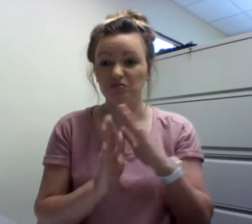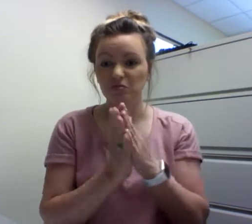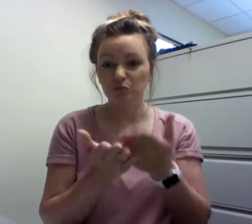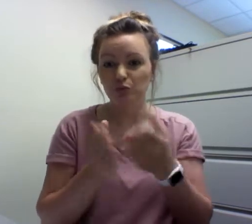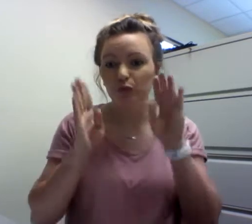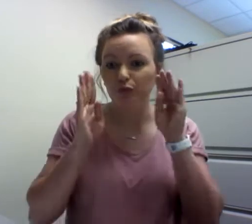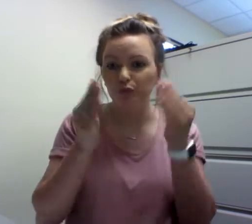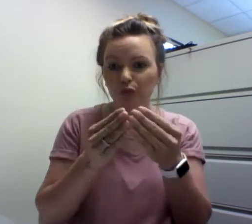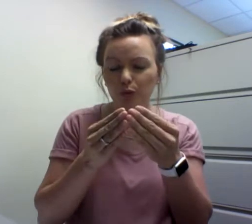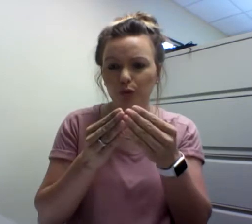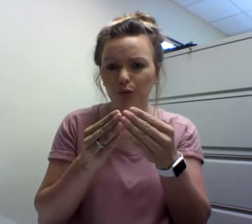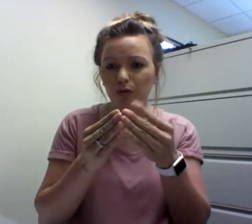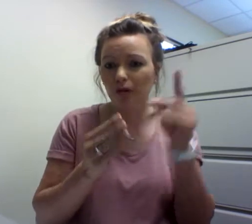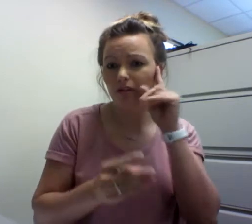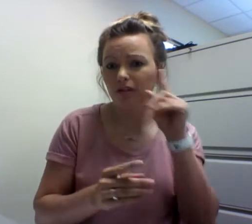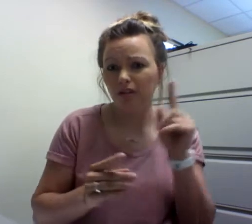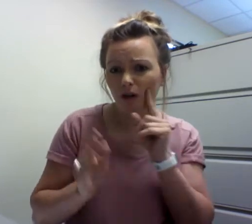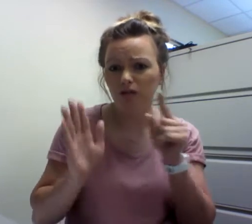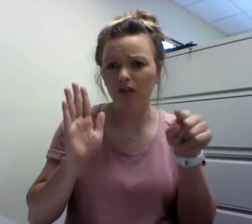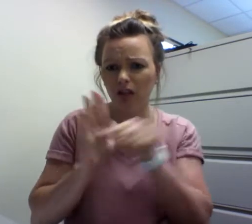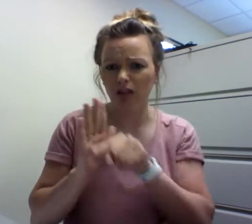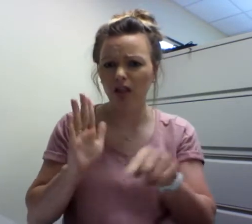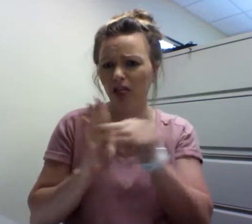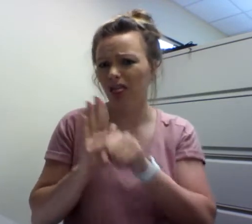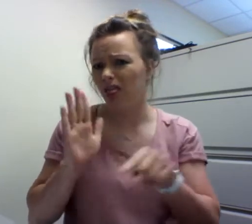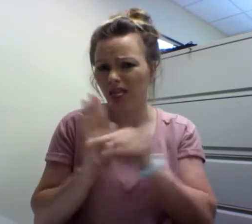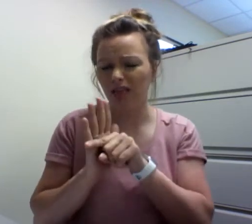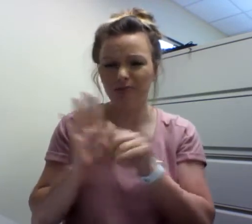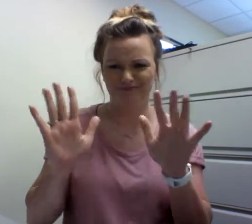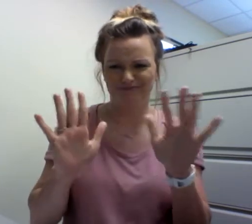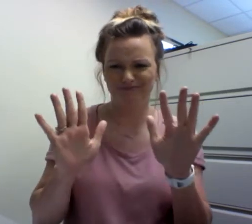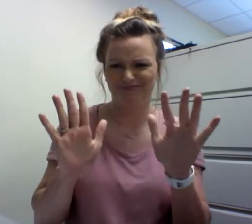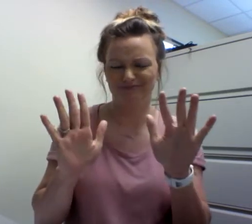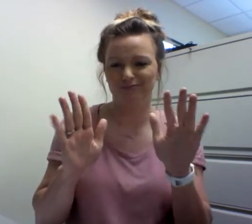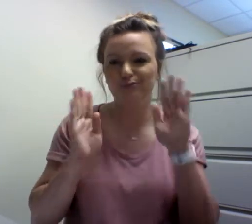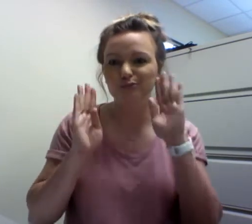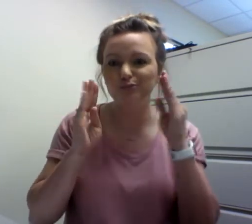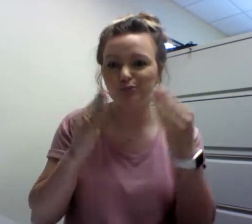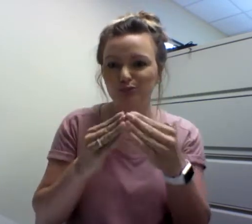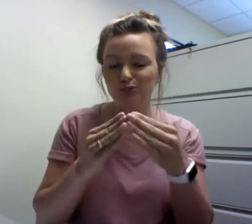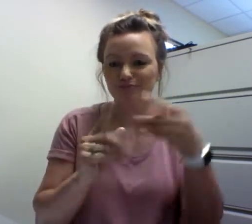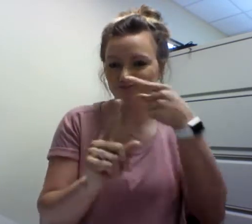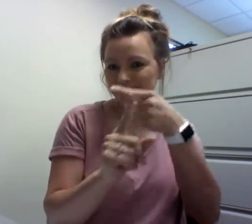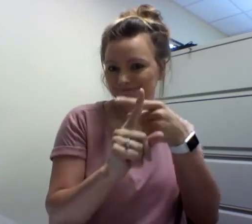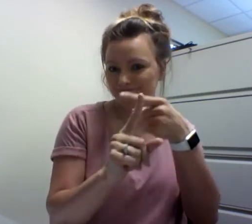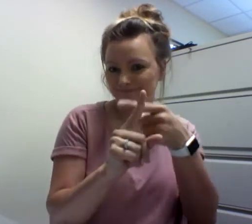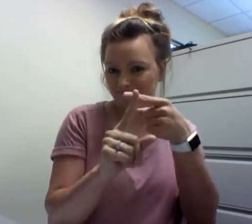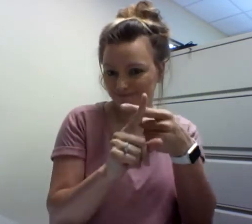this book focuses on the hearing "glass half-empty" perspective? No, of course not!